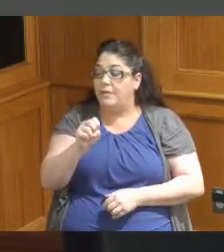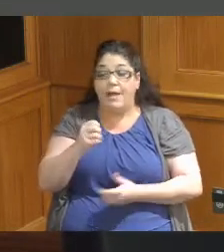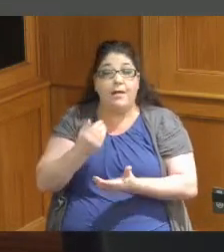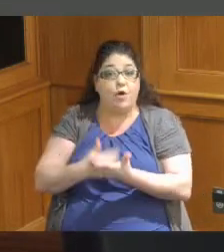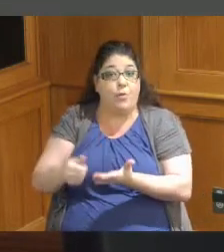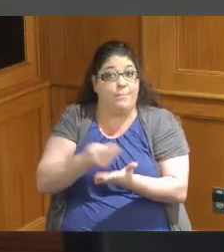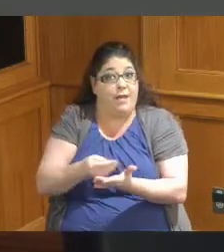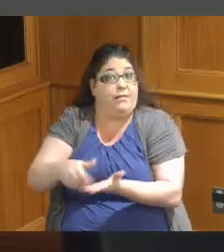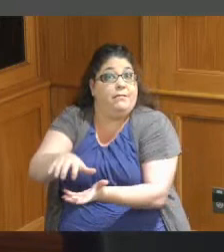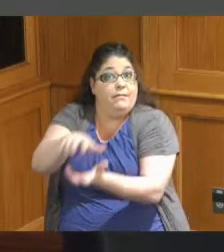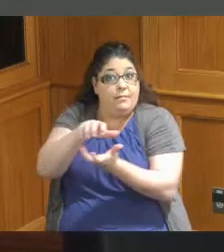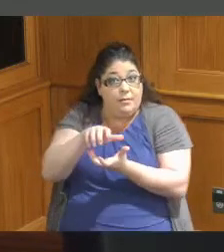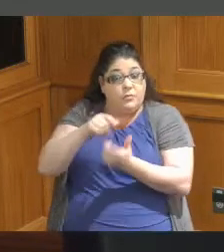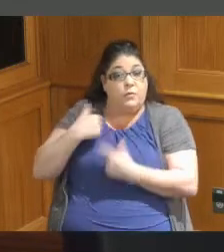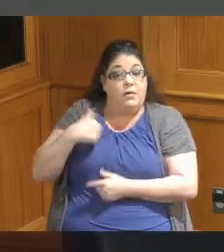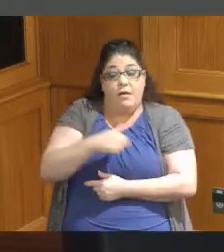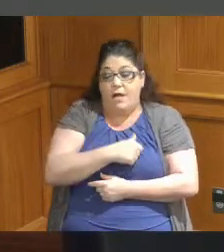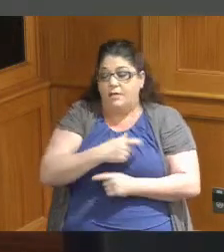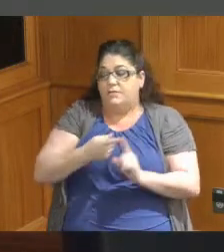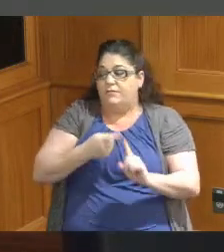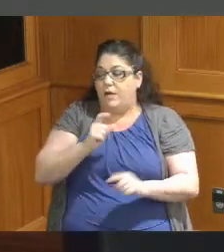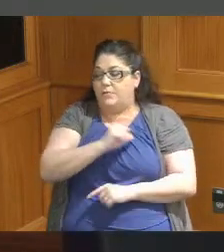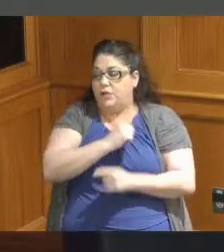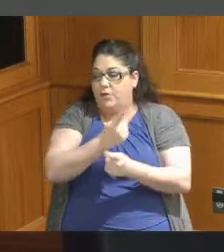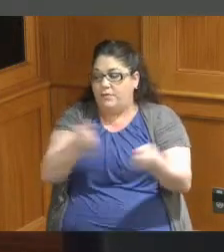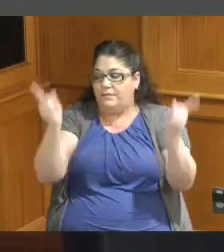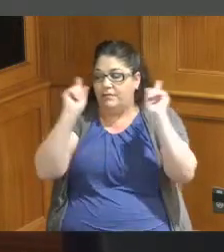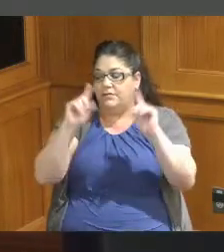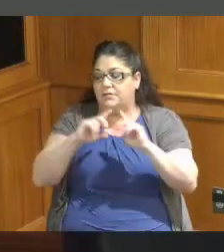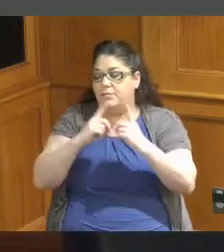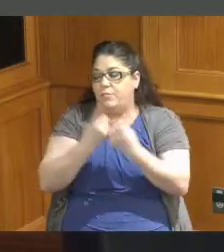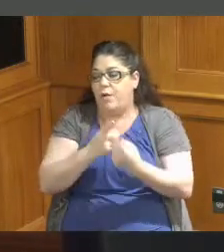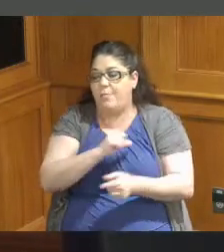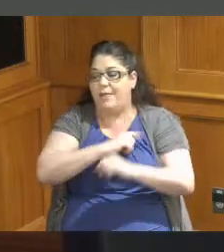between the Commissioners the Sheriff's Office and Anderson Township for police protection services